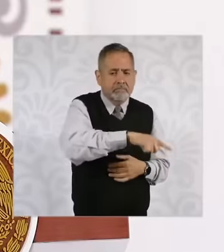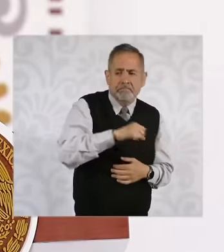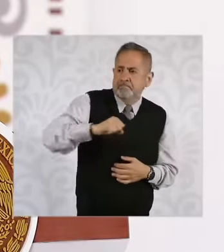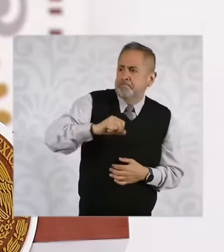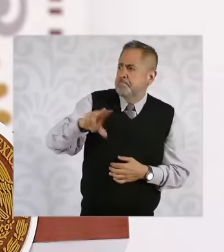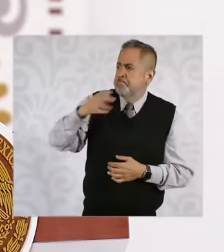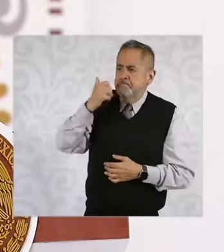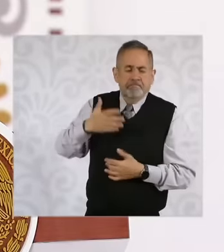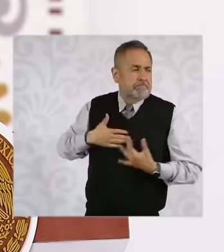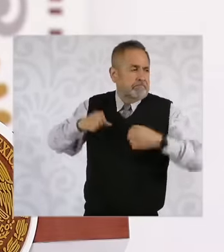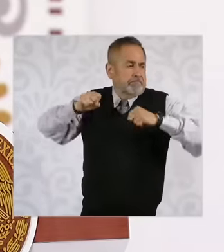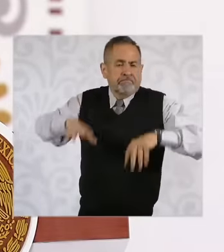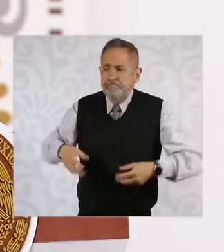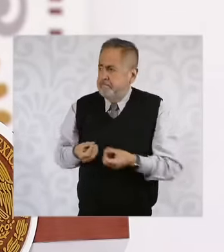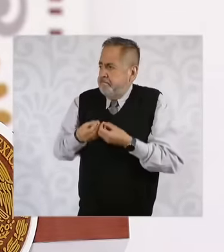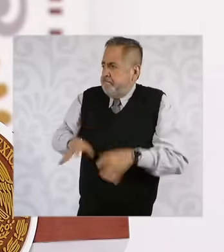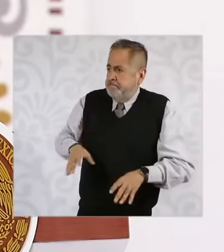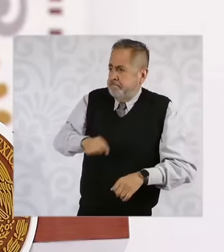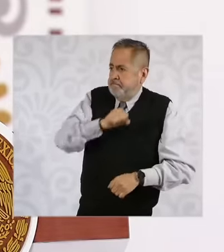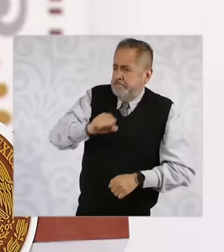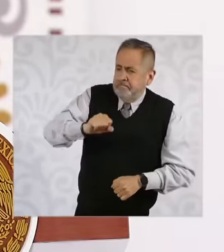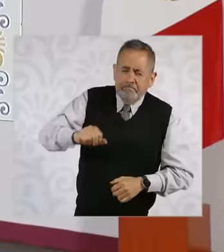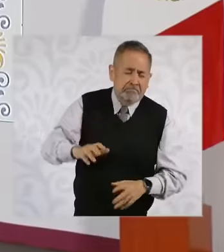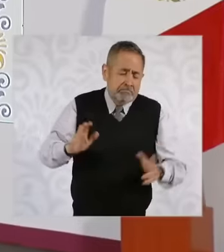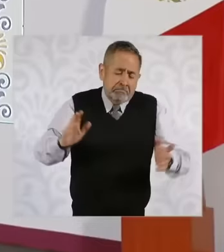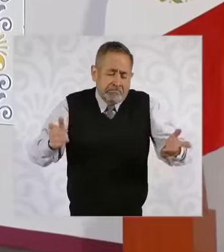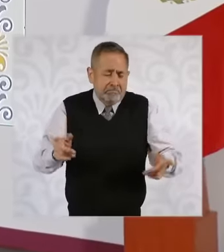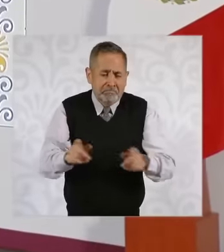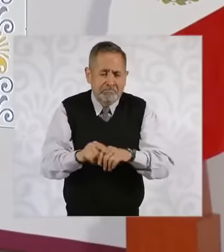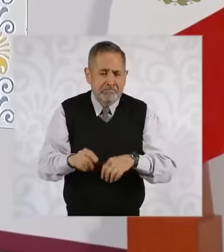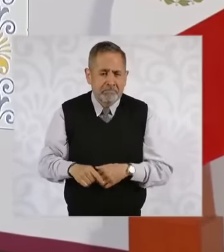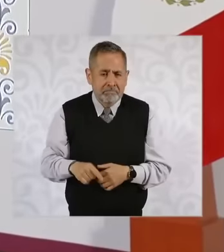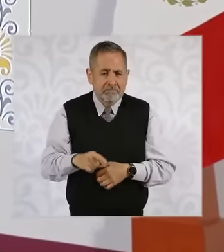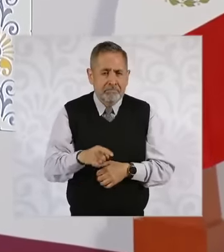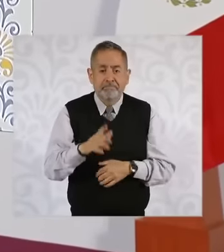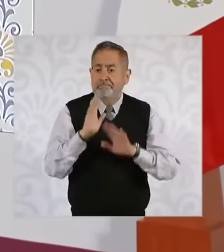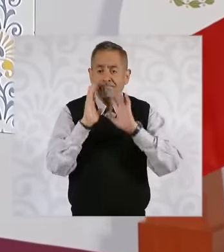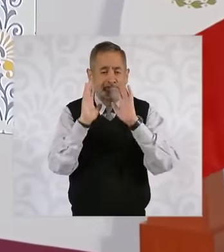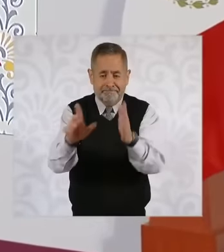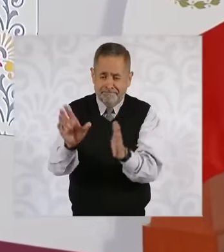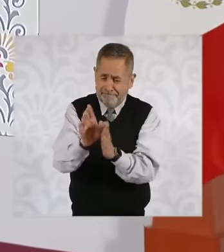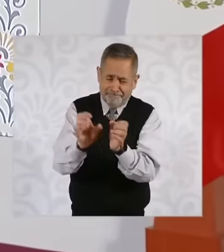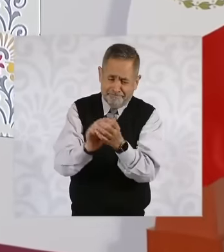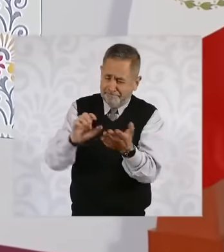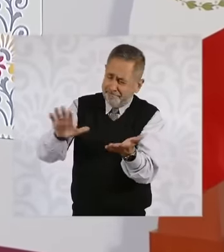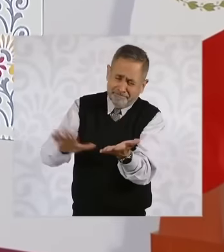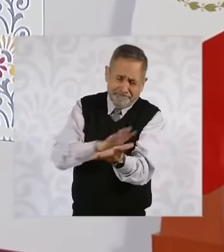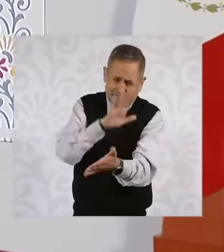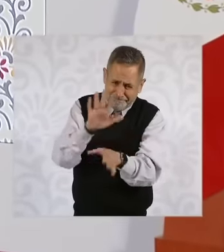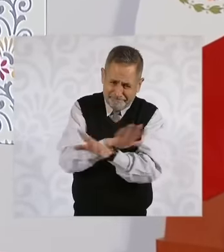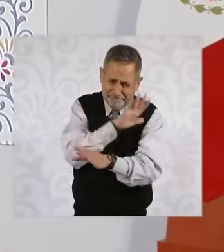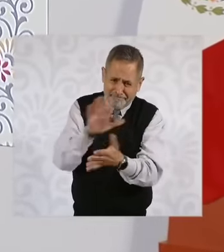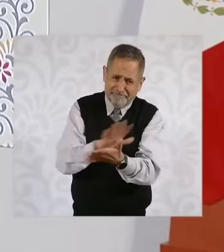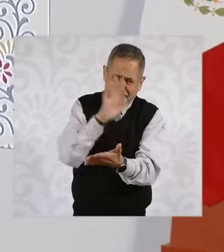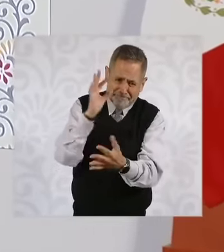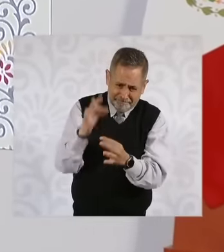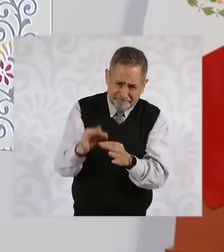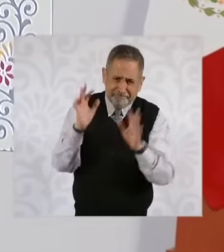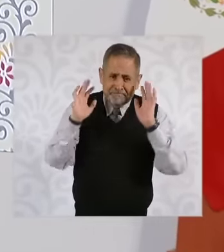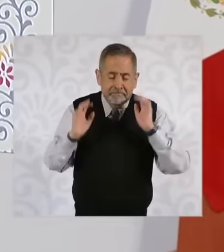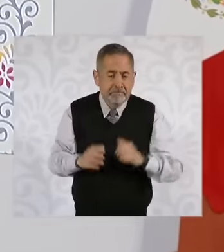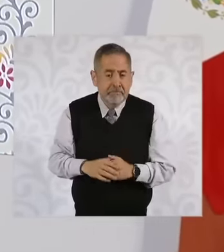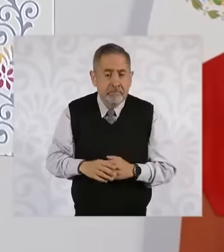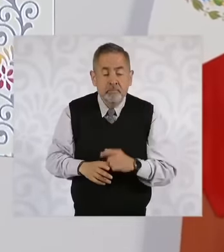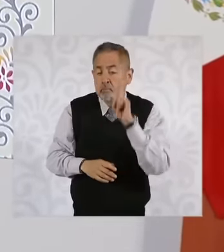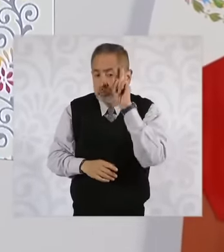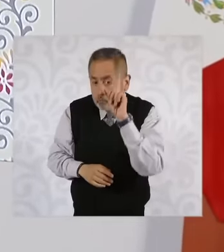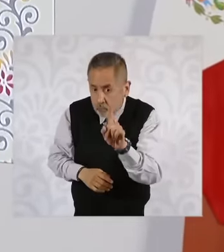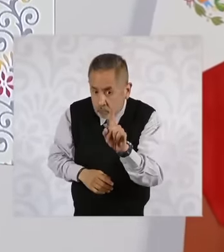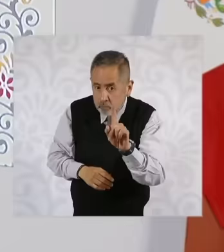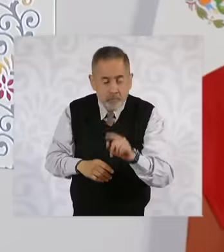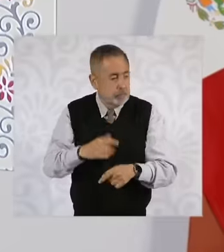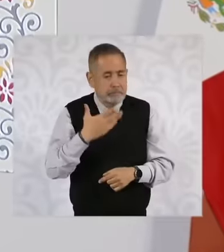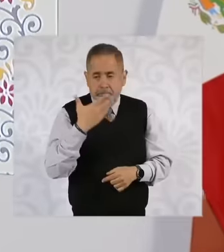they have but there is already a constitutional change, what from our perspective is not right is